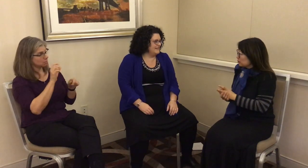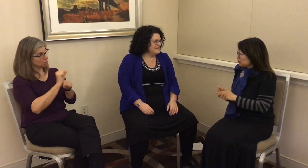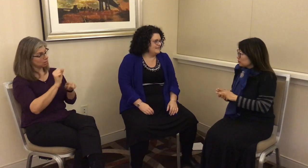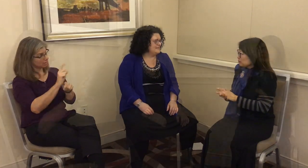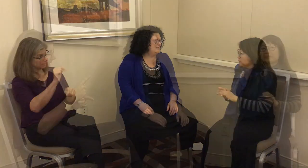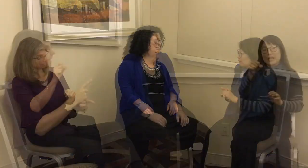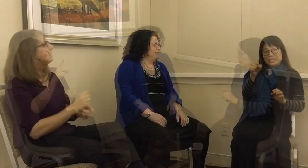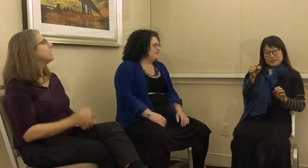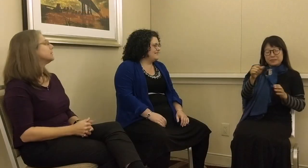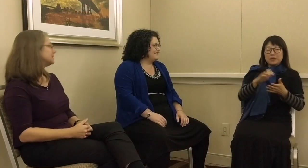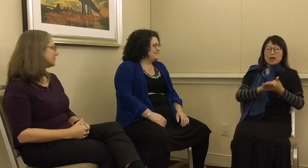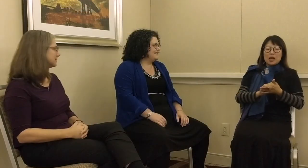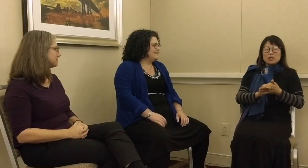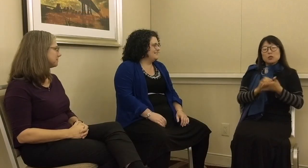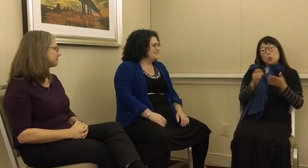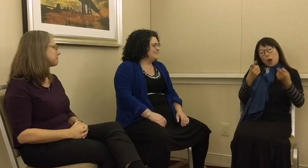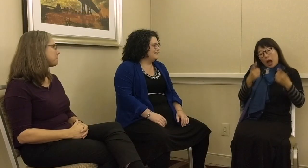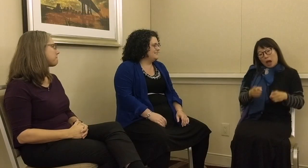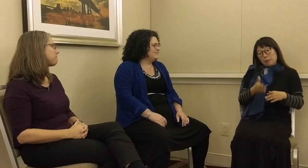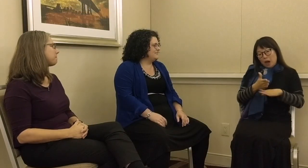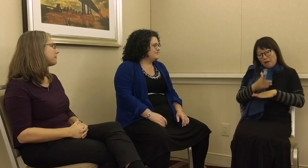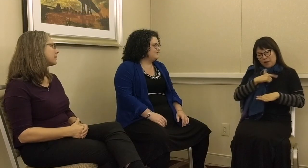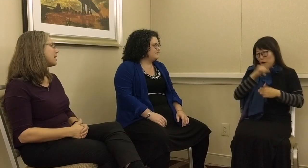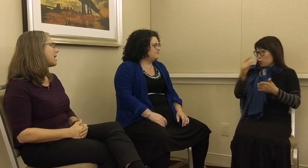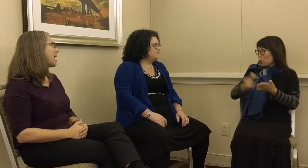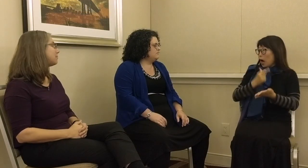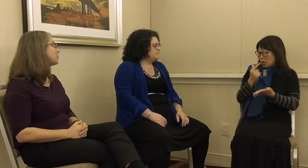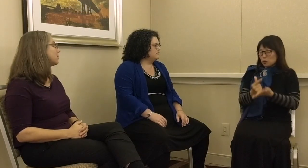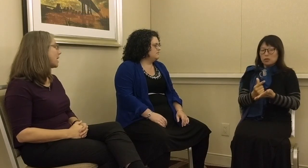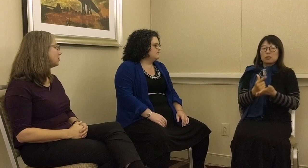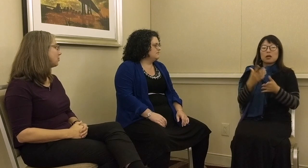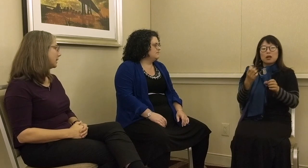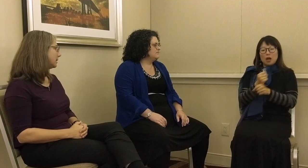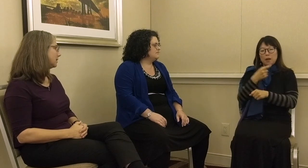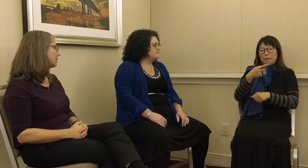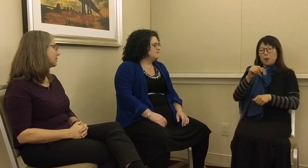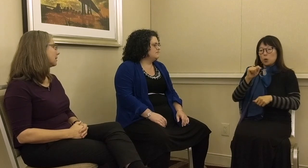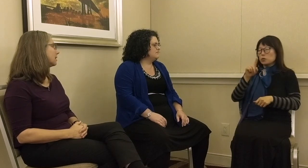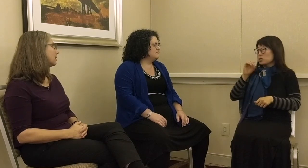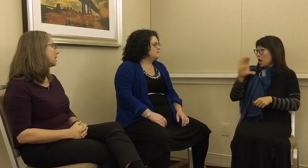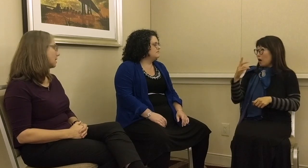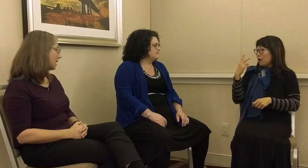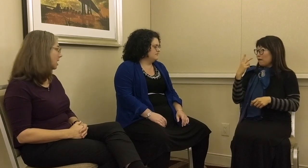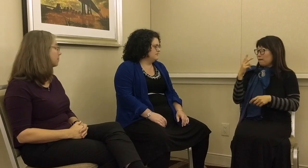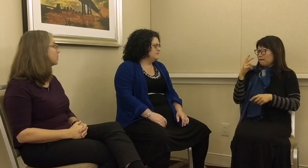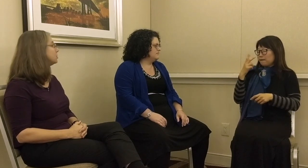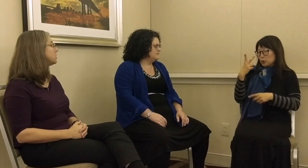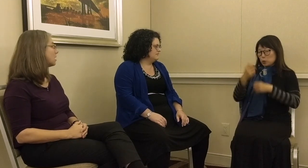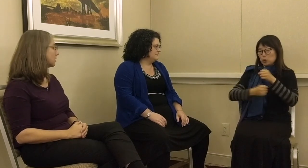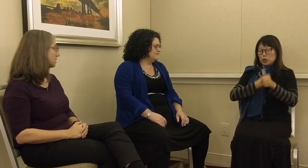as well, right? L: Yes, after I graduated, I got a post-doc